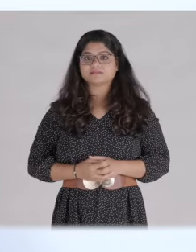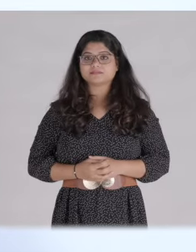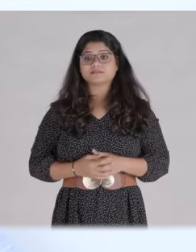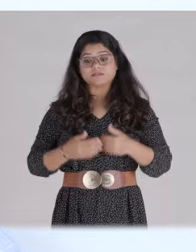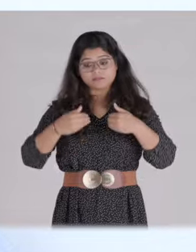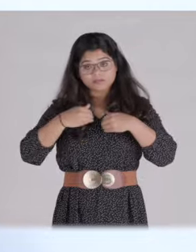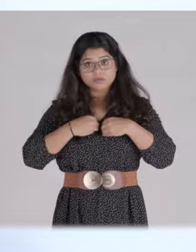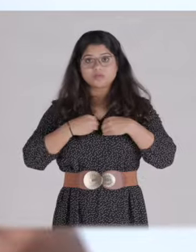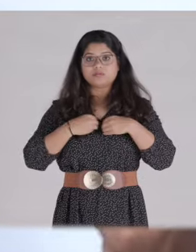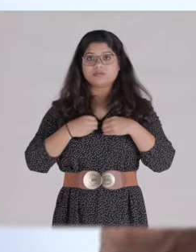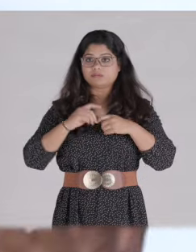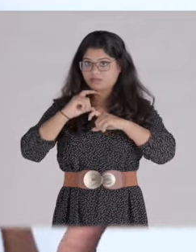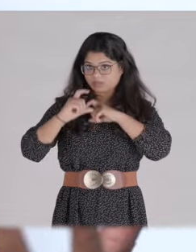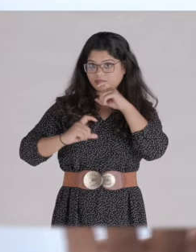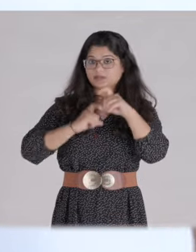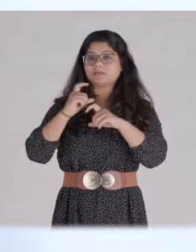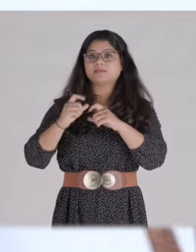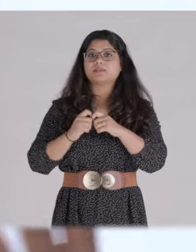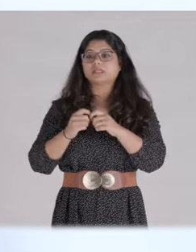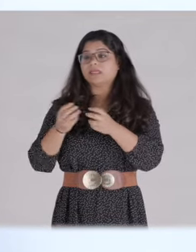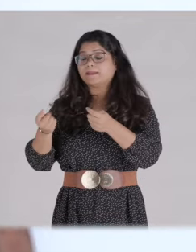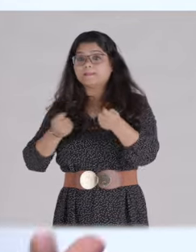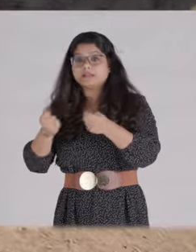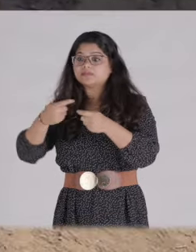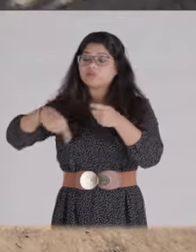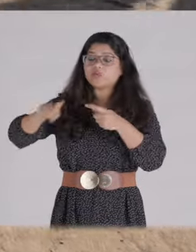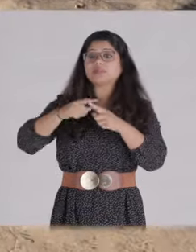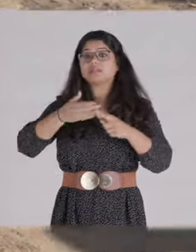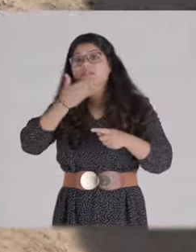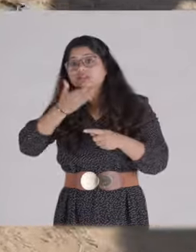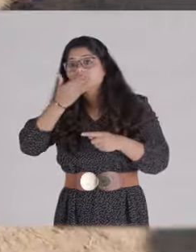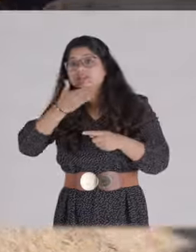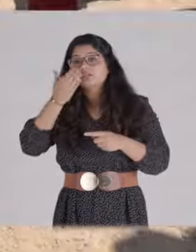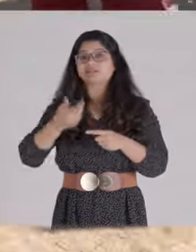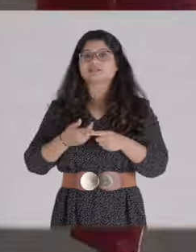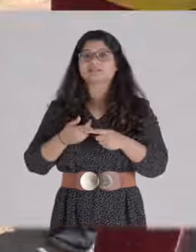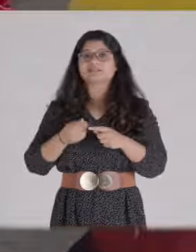[Saurabh Jawar speaks] There is the training of we, ourselves and I would say, our larger management in how to enable a working environment –